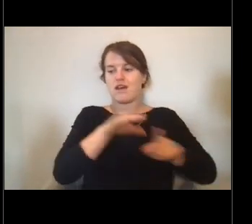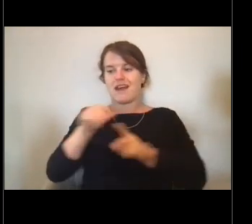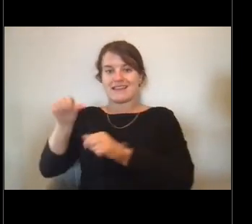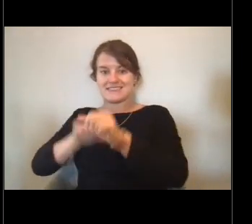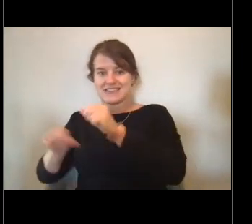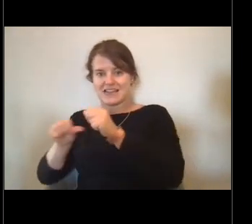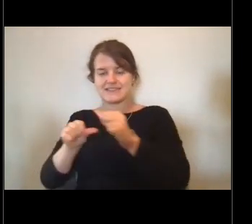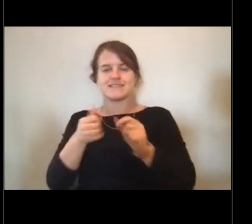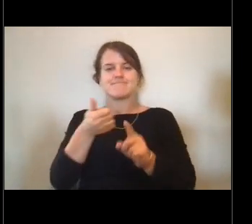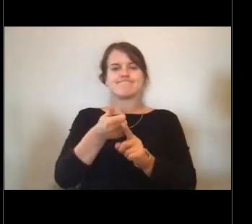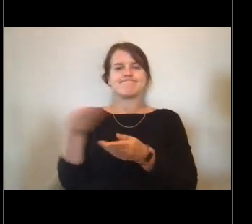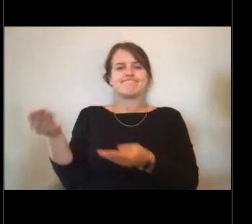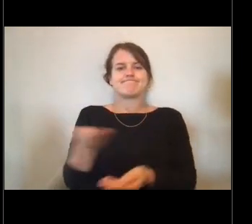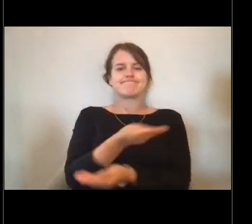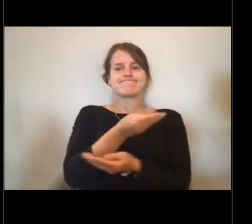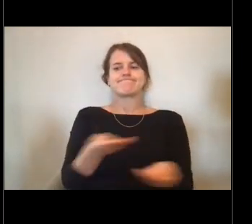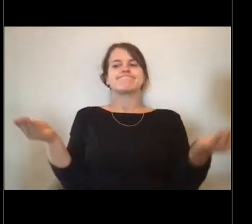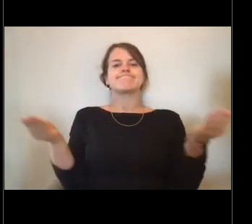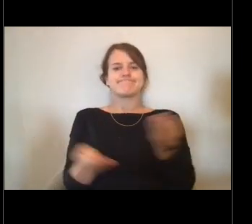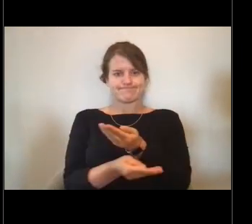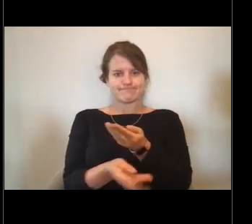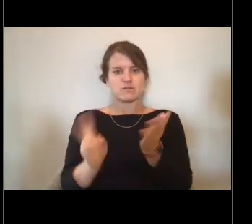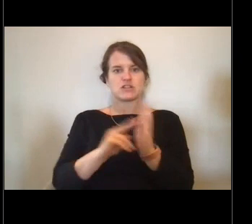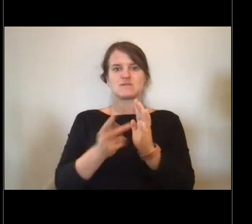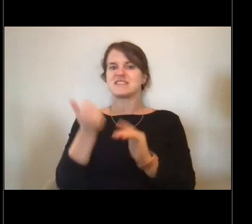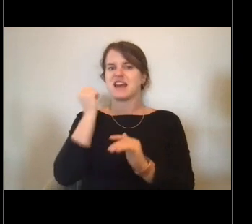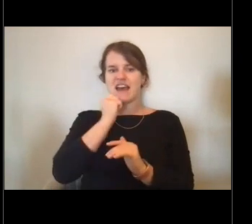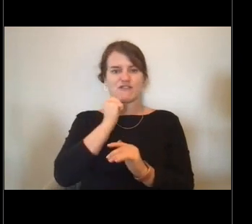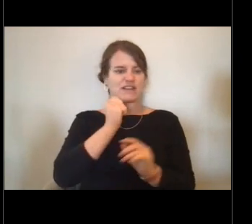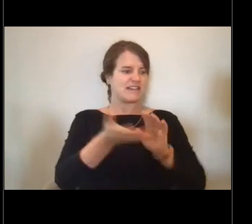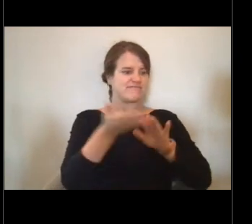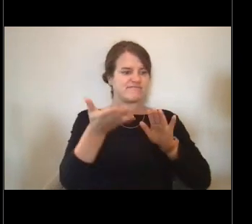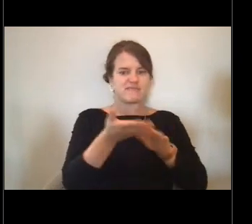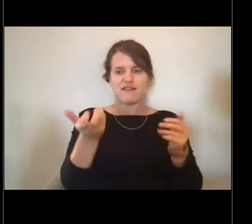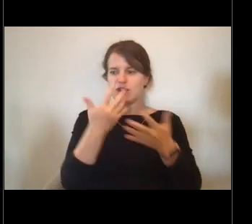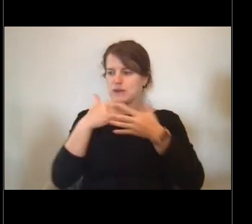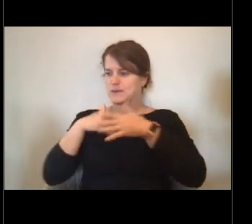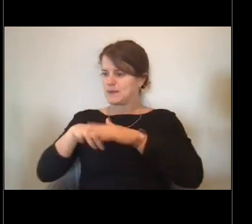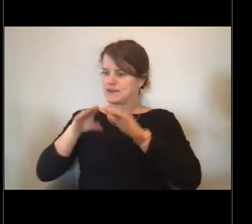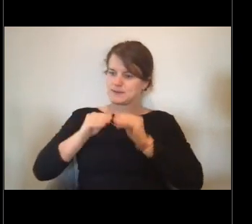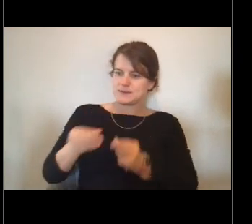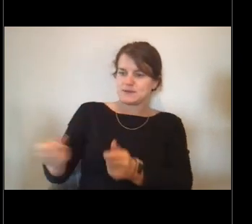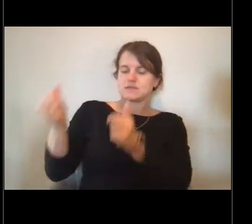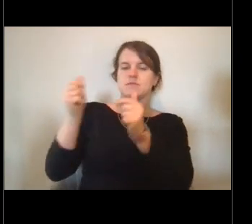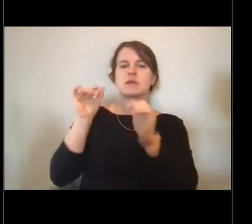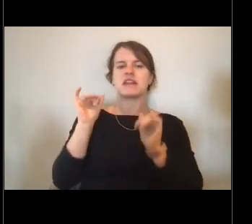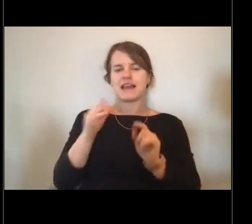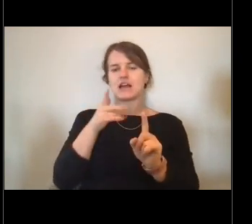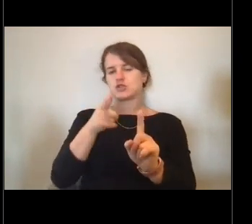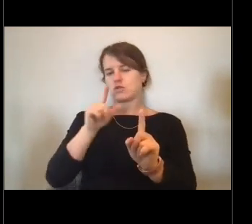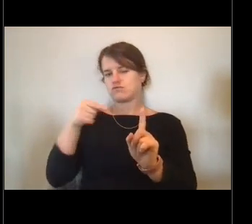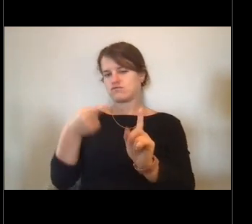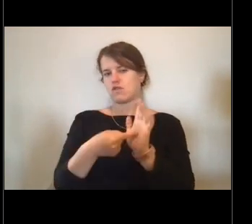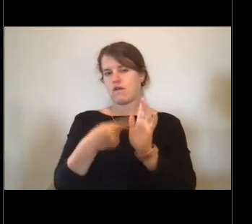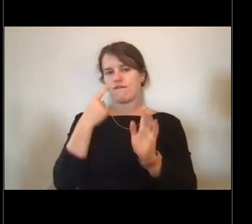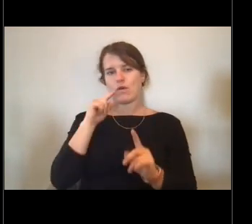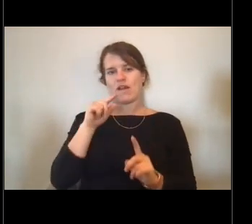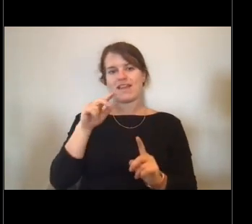So you're really involved in the day-to-day operations of the ship and making sure they go smoothly. When you finished that sea assignment